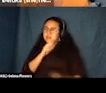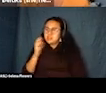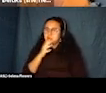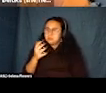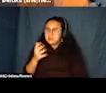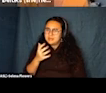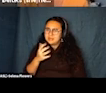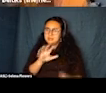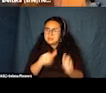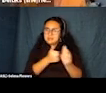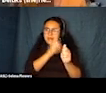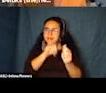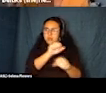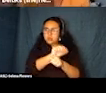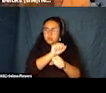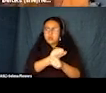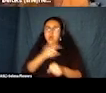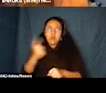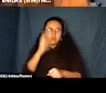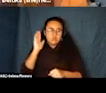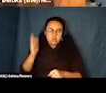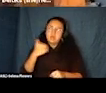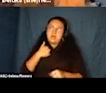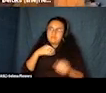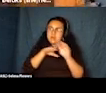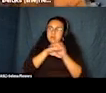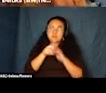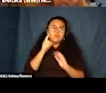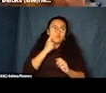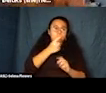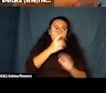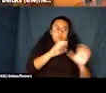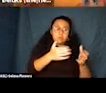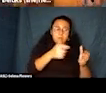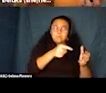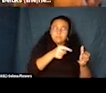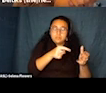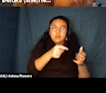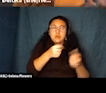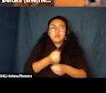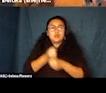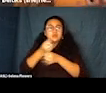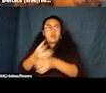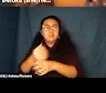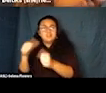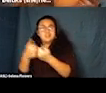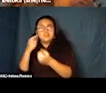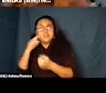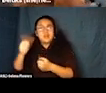There are always going to be sort of things where access for one group creates challenges for another group.